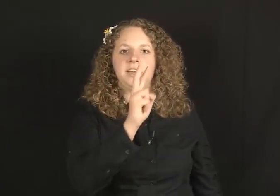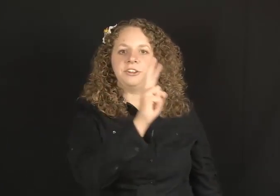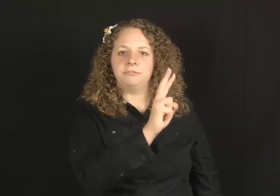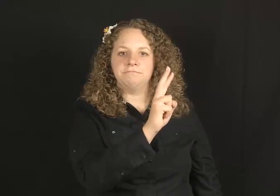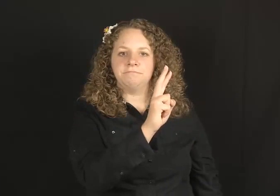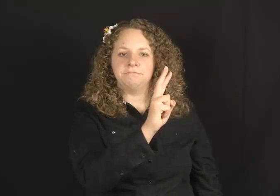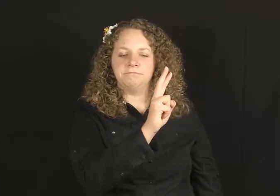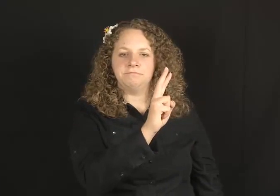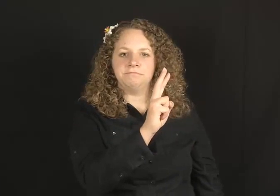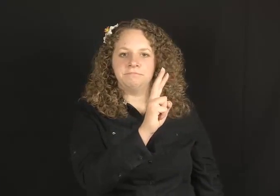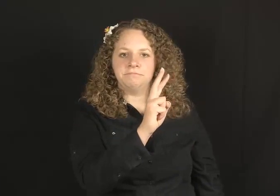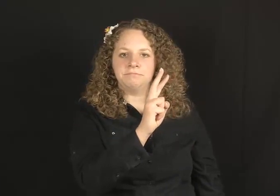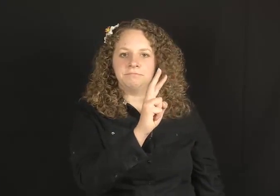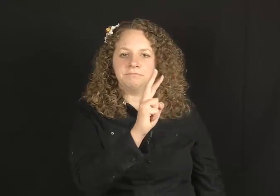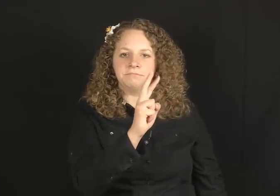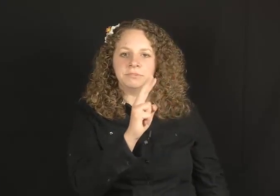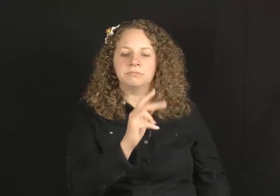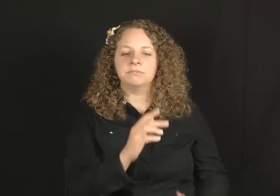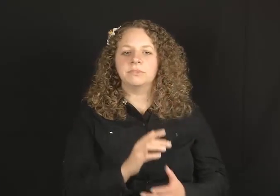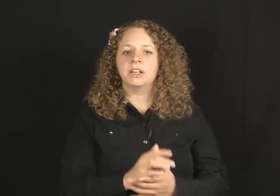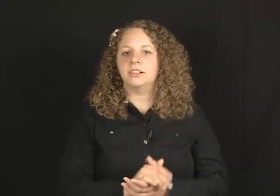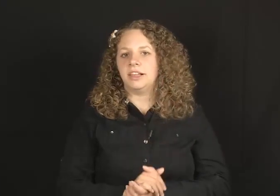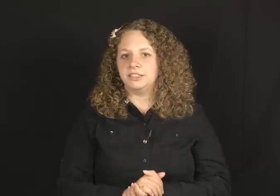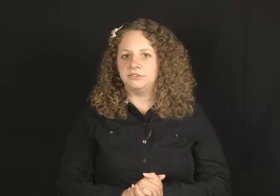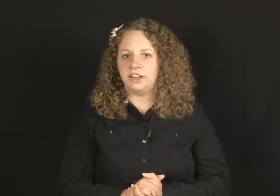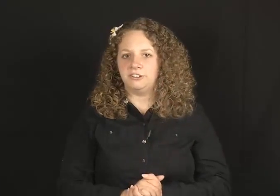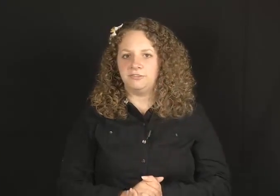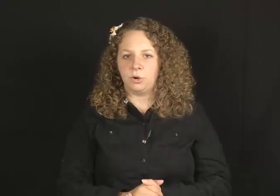together.